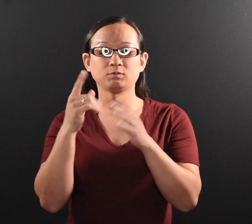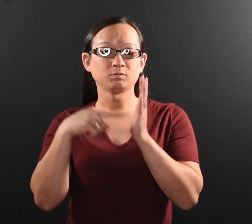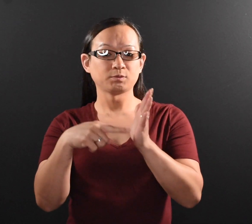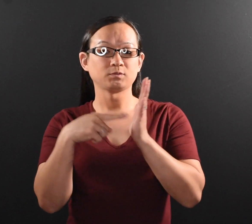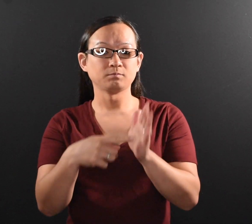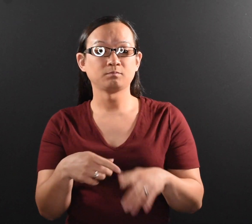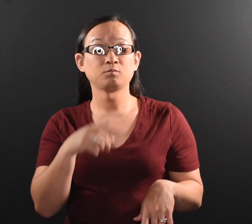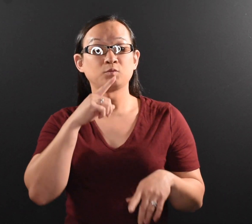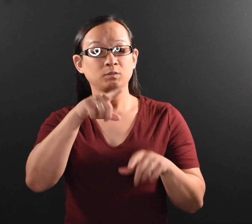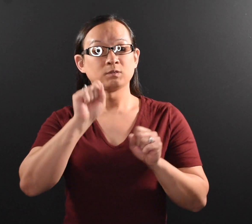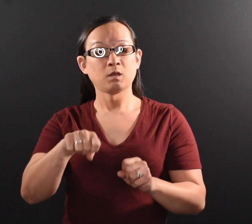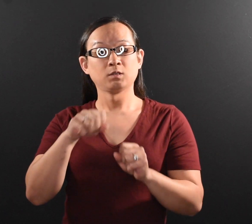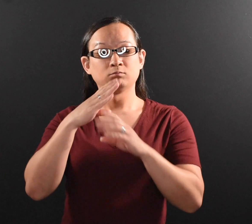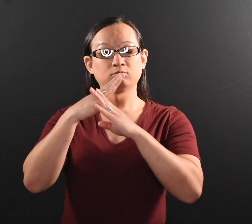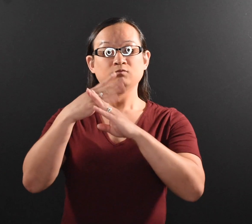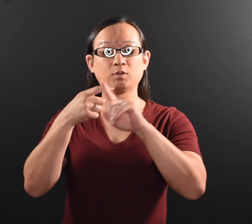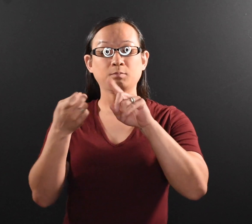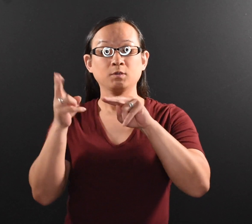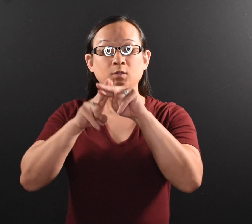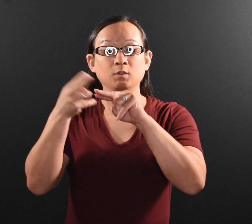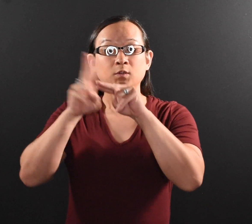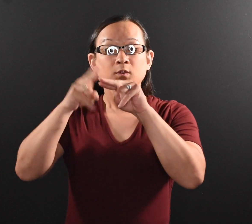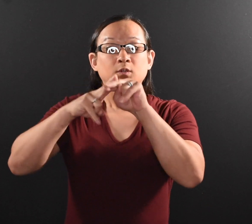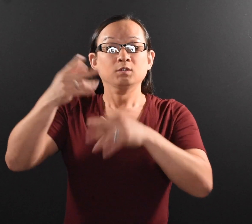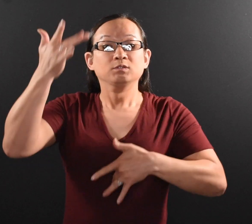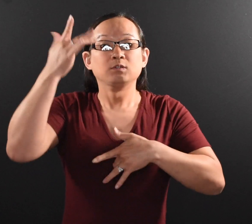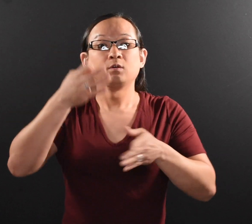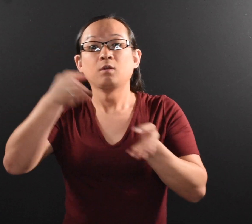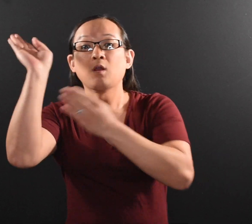They can keep you from getting so sick that you have to go to the hospital.